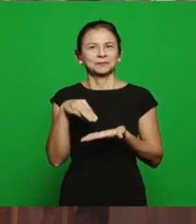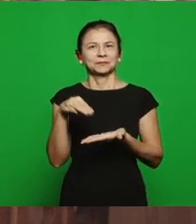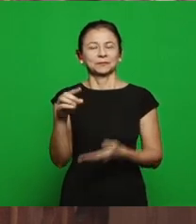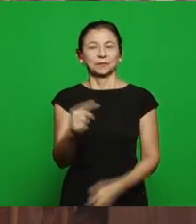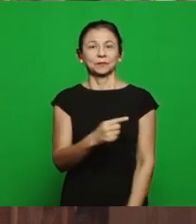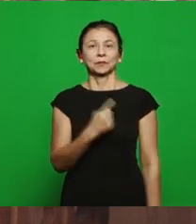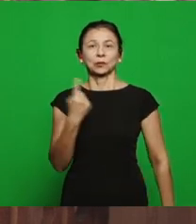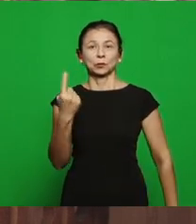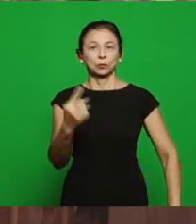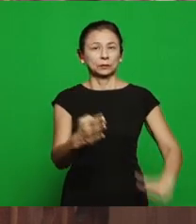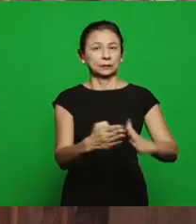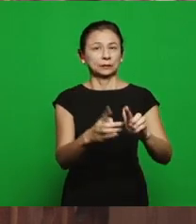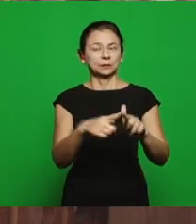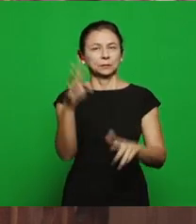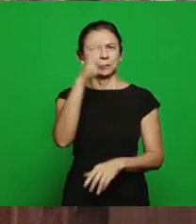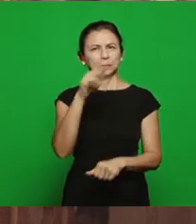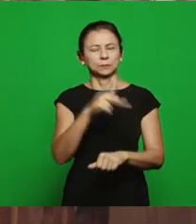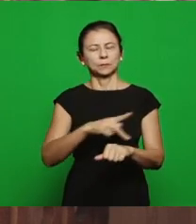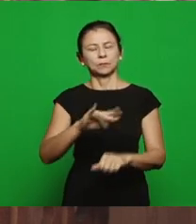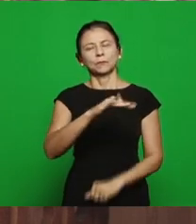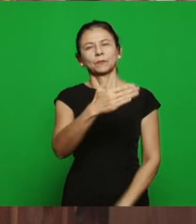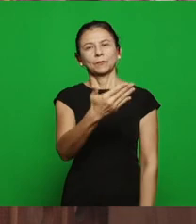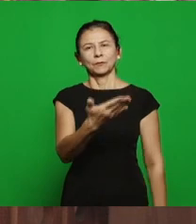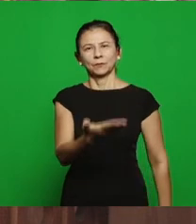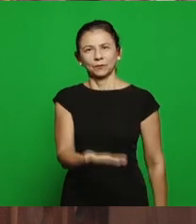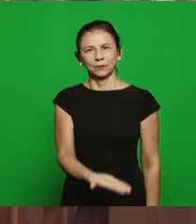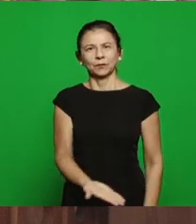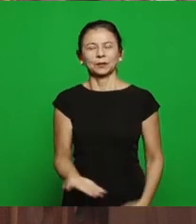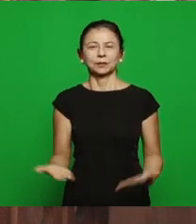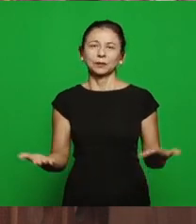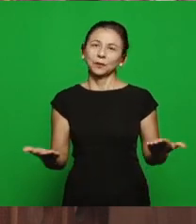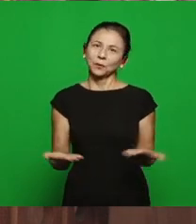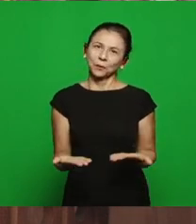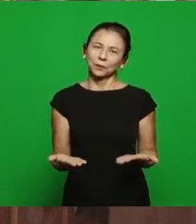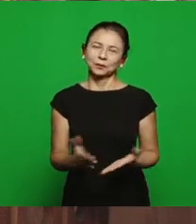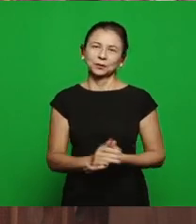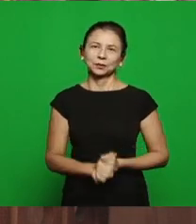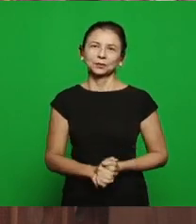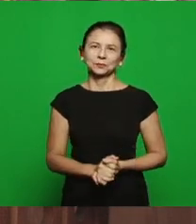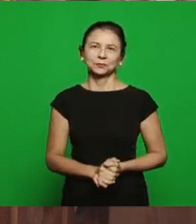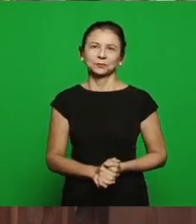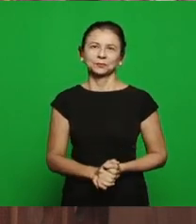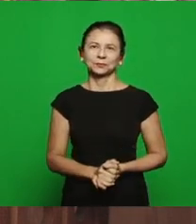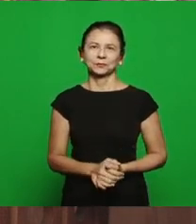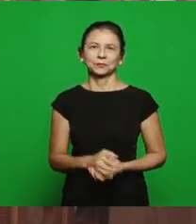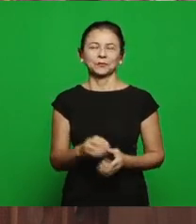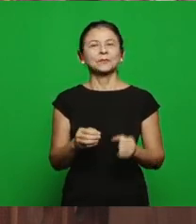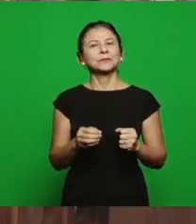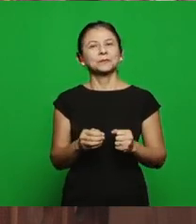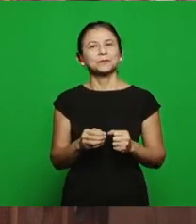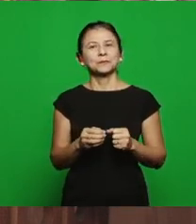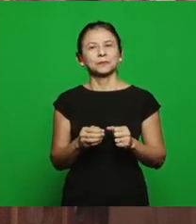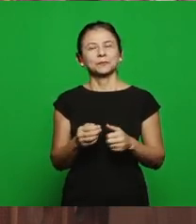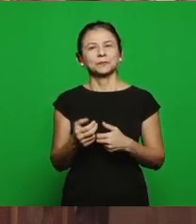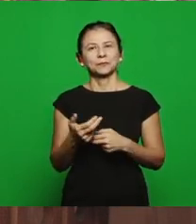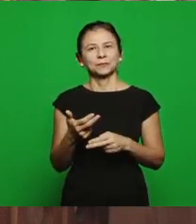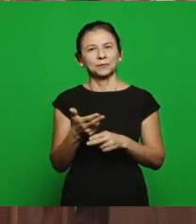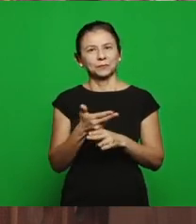churches in Brazil and abroad and our transmission is being made from our studios in Jaburuna, in the city of